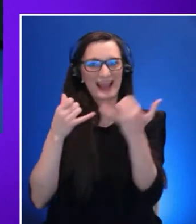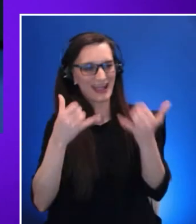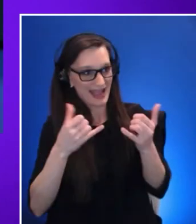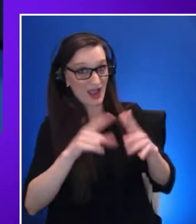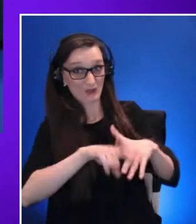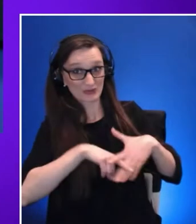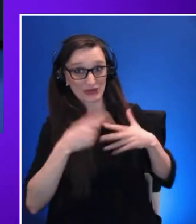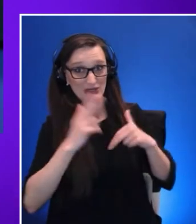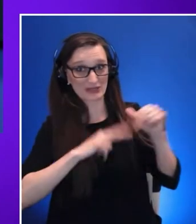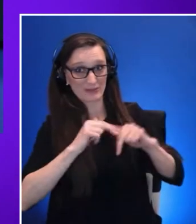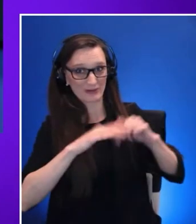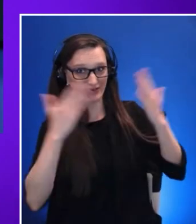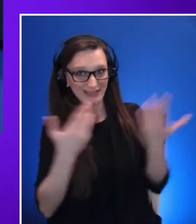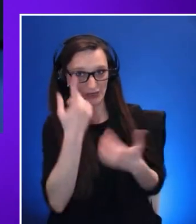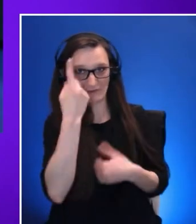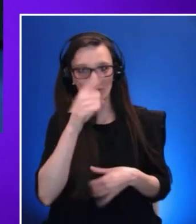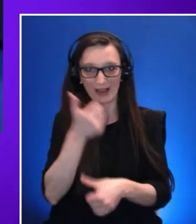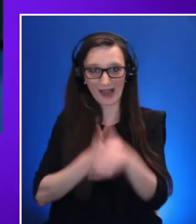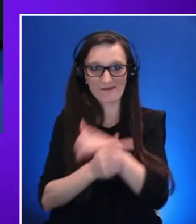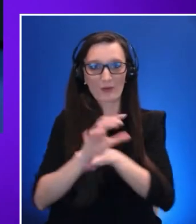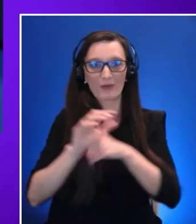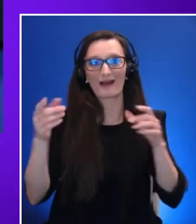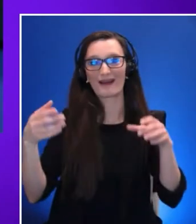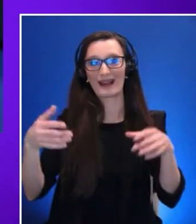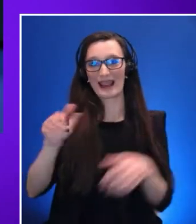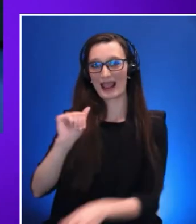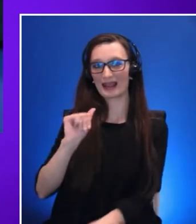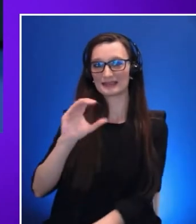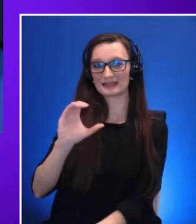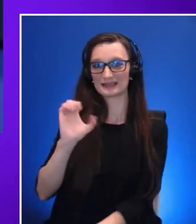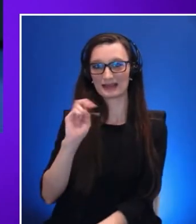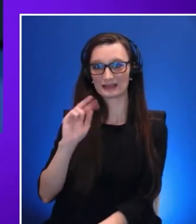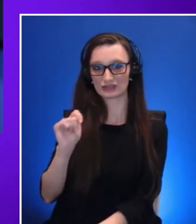The first question that I would like to share with a group is how we are building